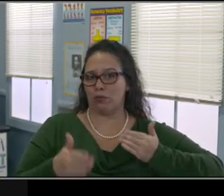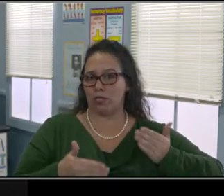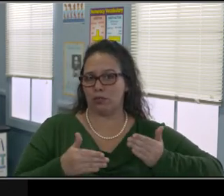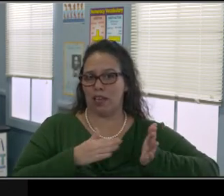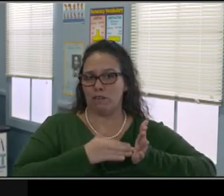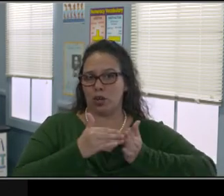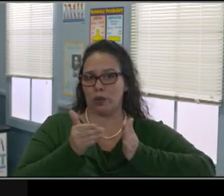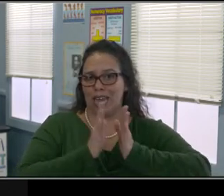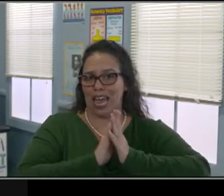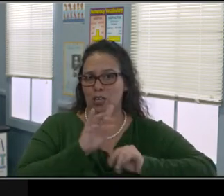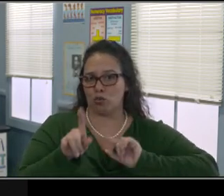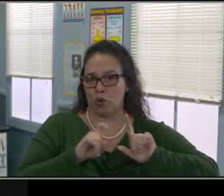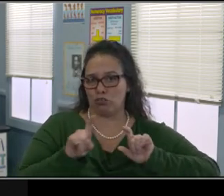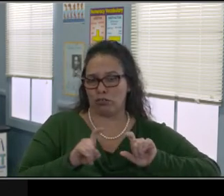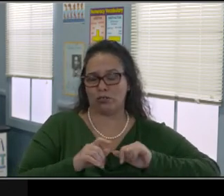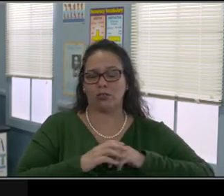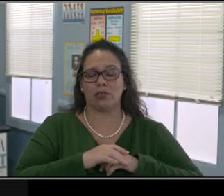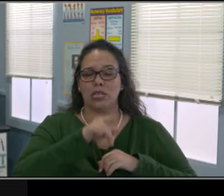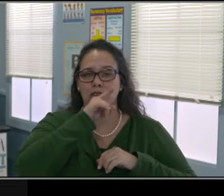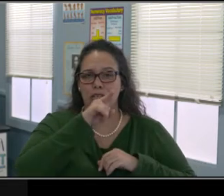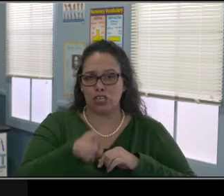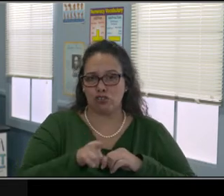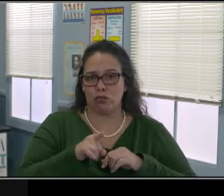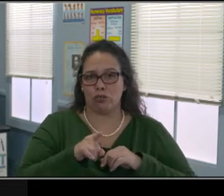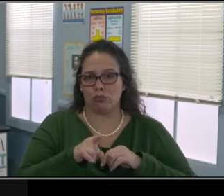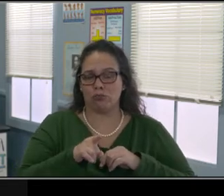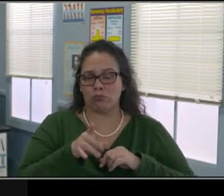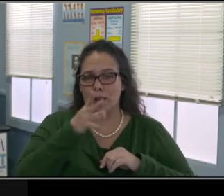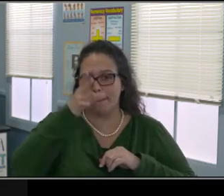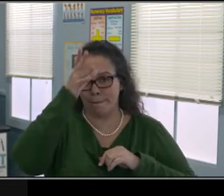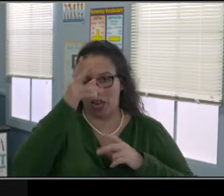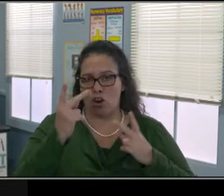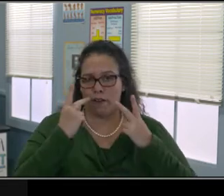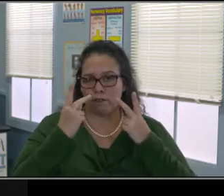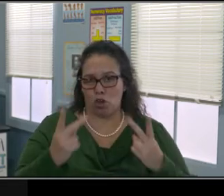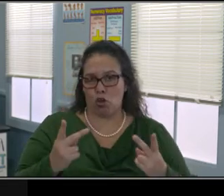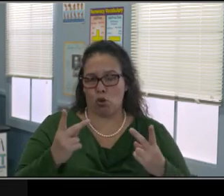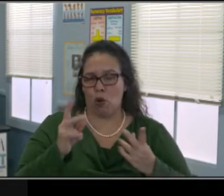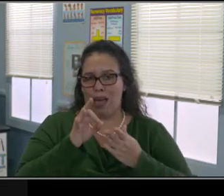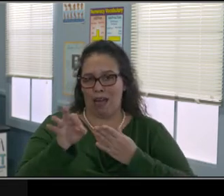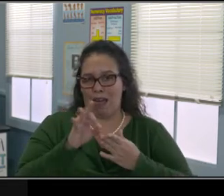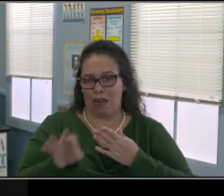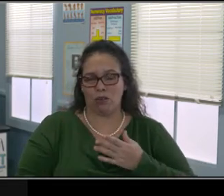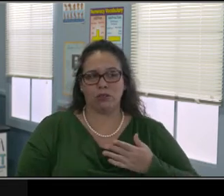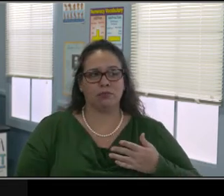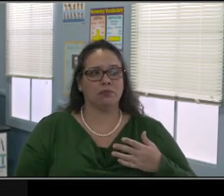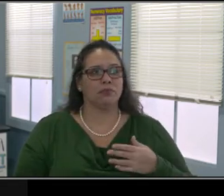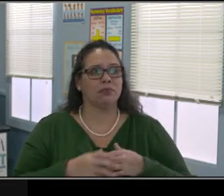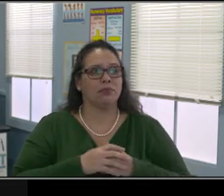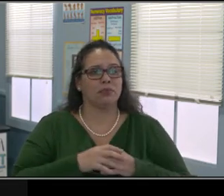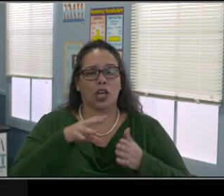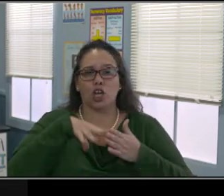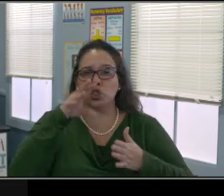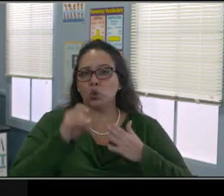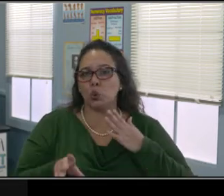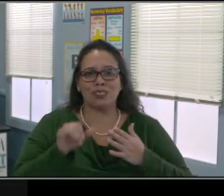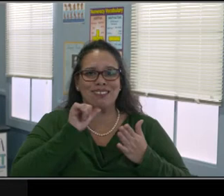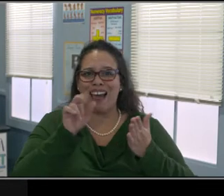we have our special education programs document in here in English and Spanish. And this document talks about our services